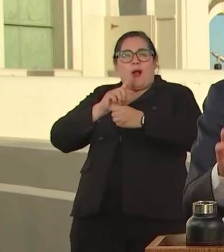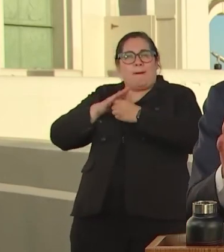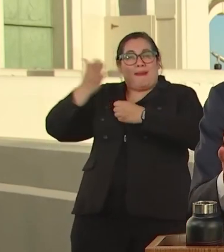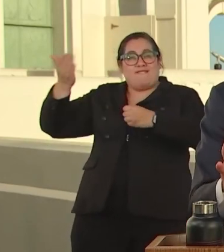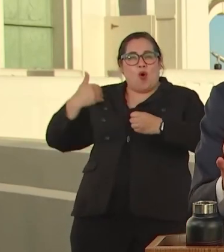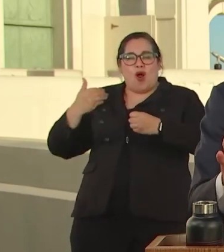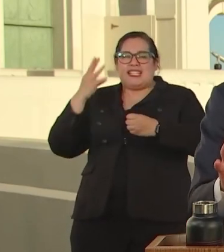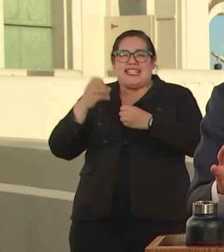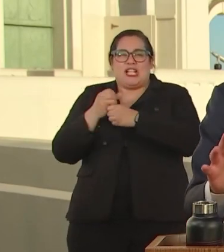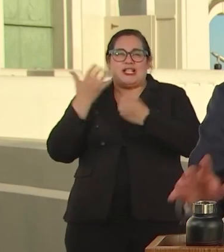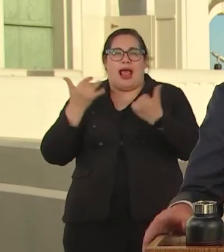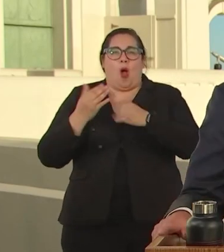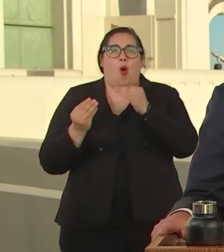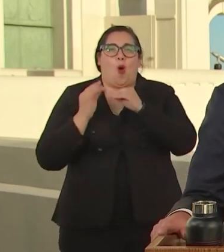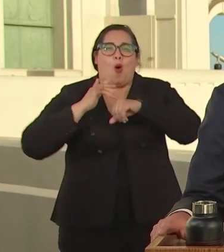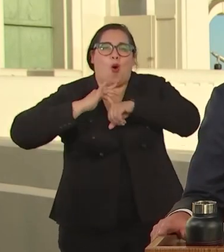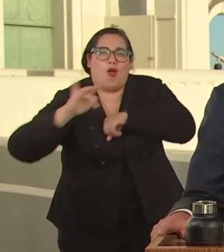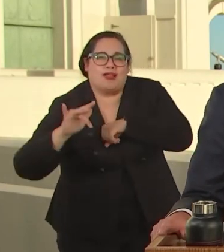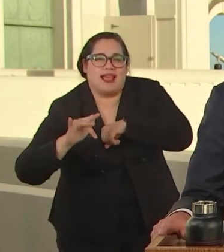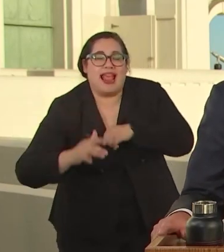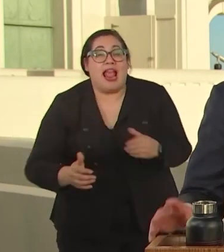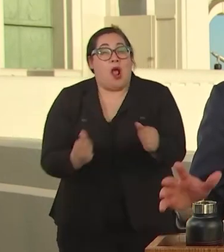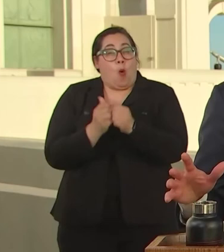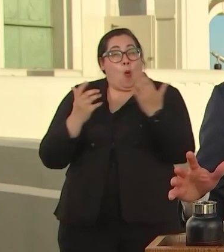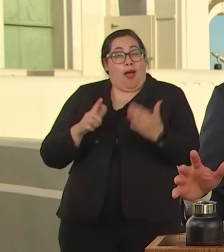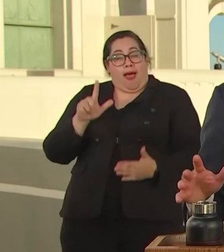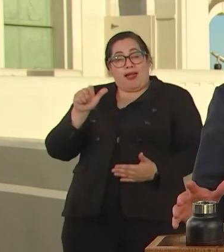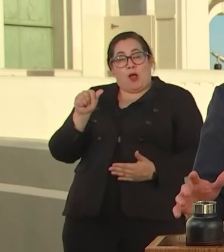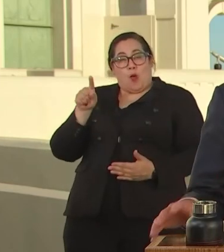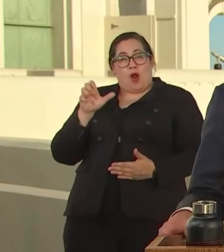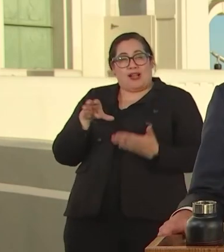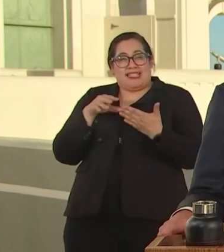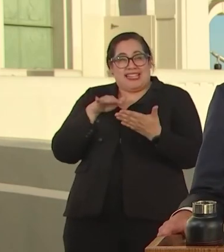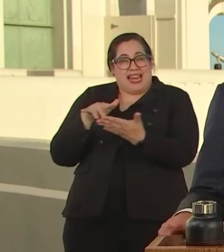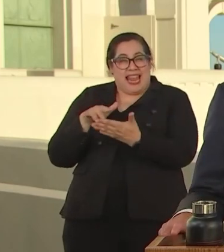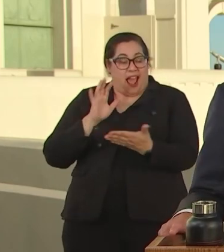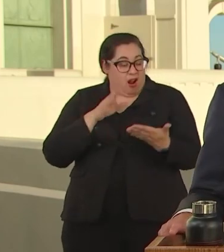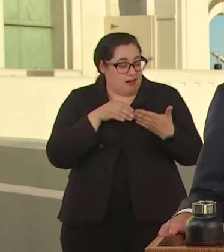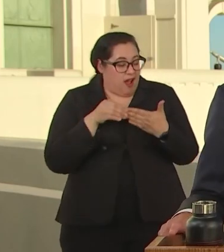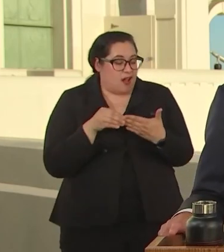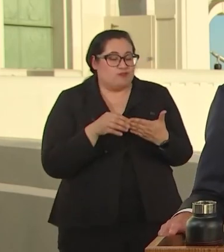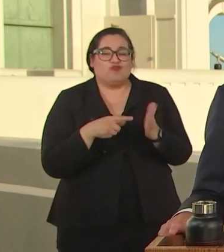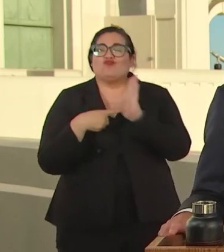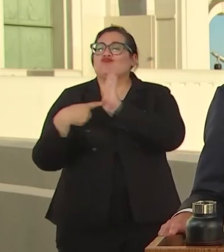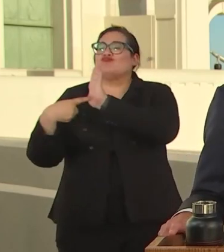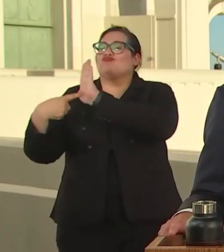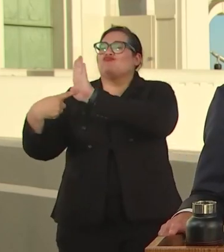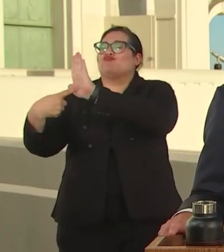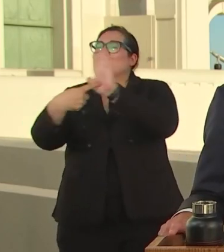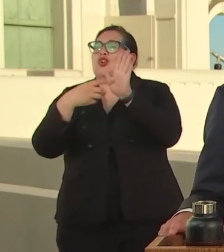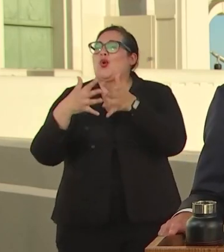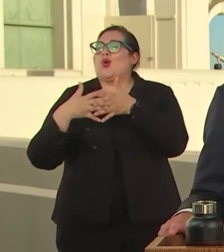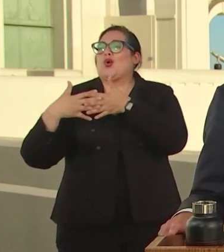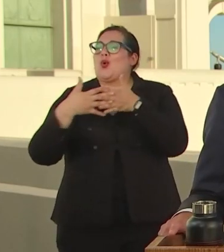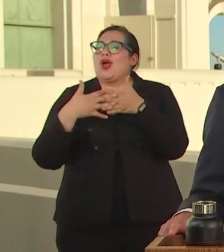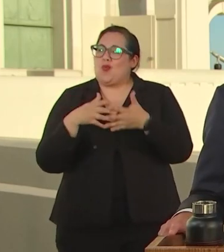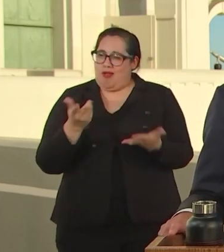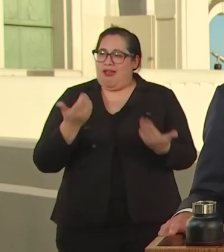WE'LL SHOW OUR NATION THAT WE HAVE WHAT IT TAKES TO FULFILL PRESIDENT BIDEN'S ENERGY VISION